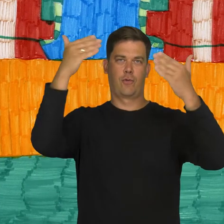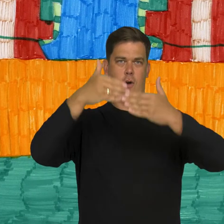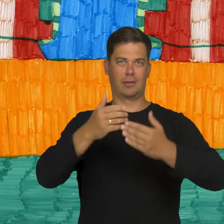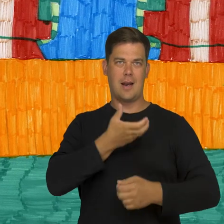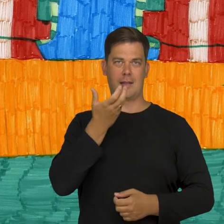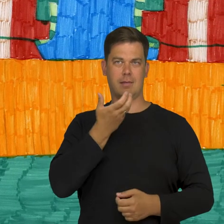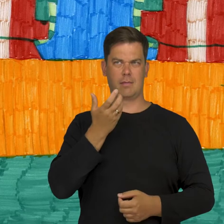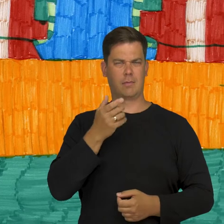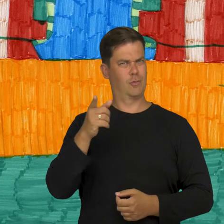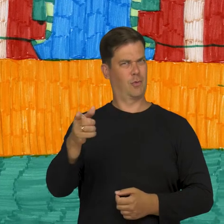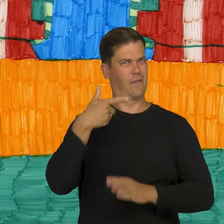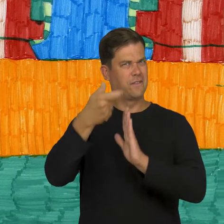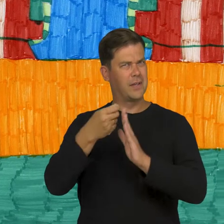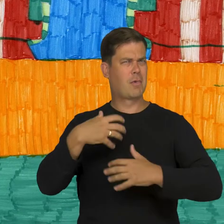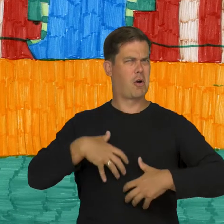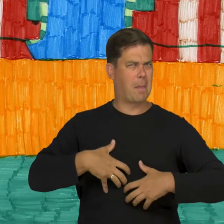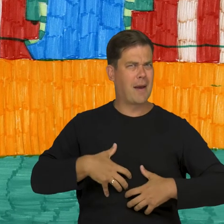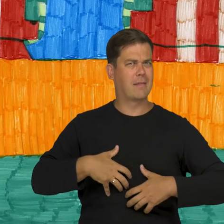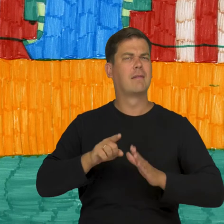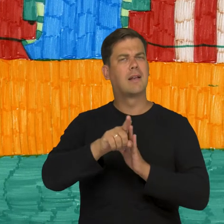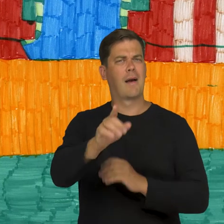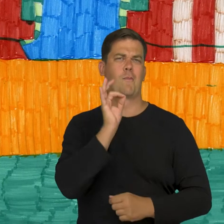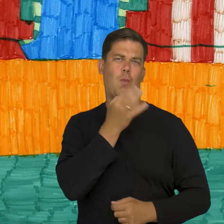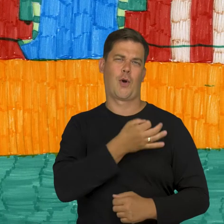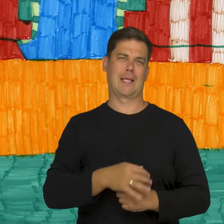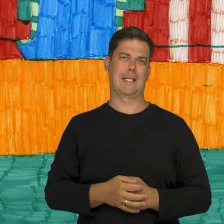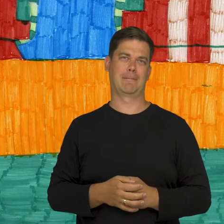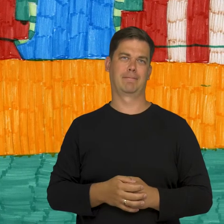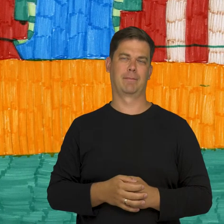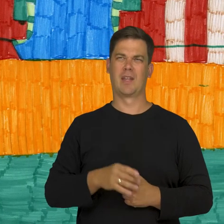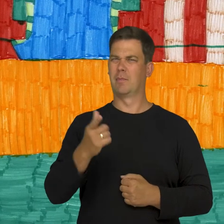"A Midsummer Night's Sex Comedy", a fictional comedy film for teens.